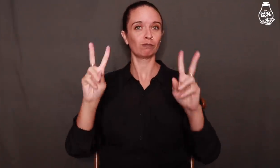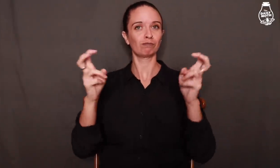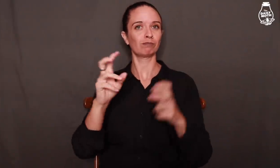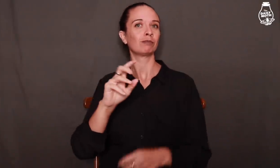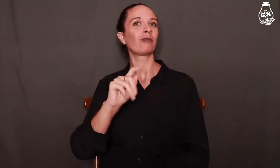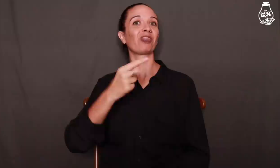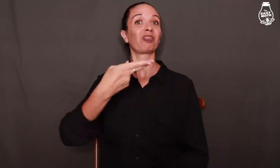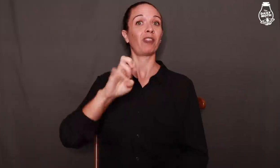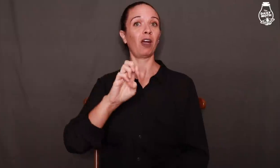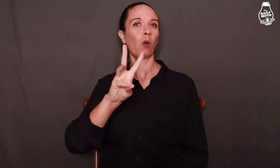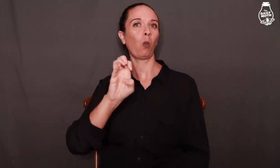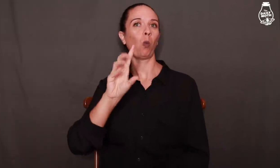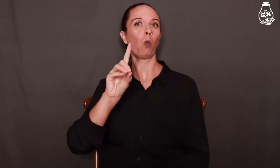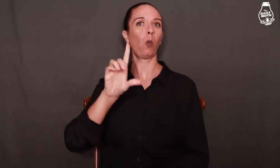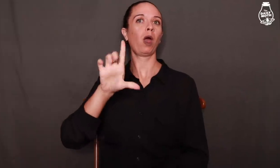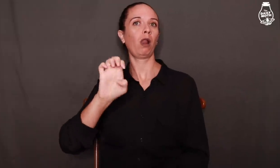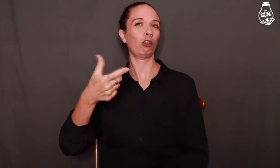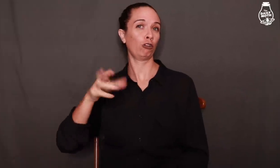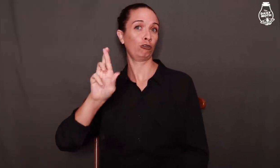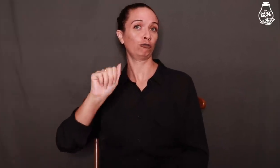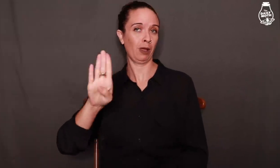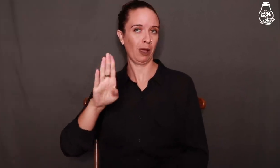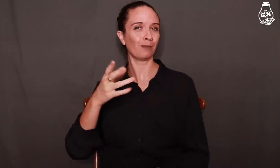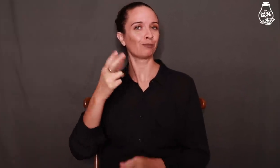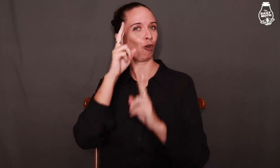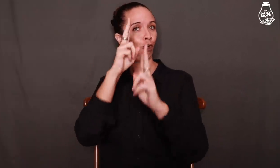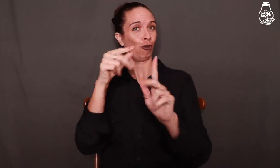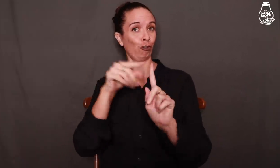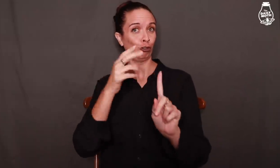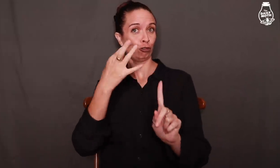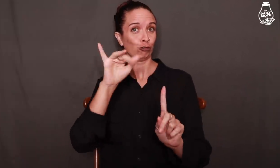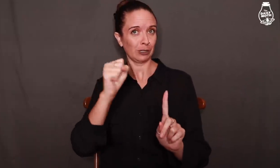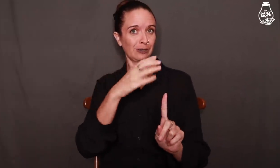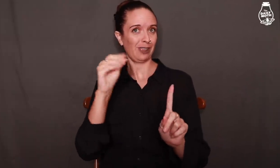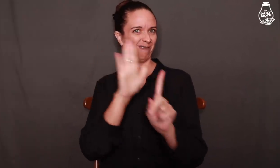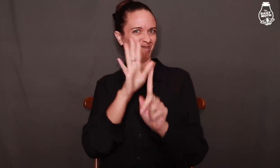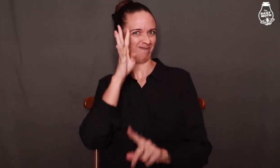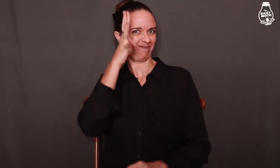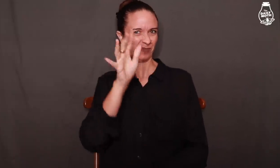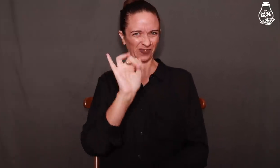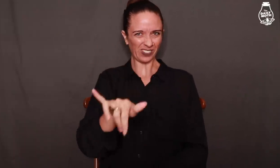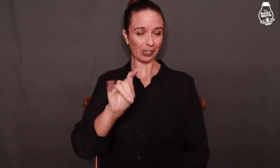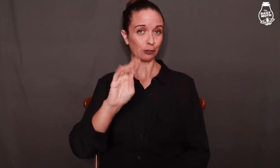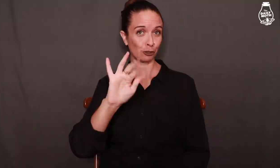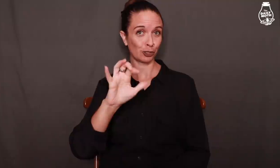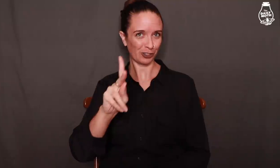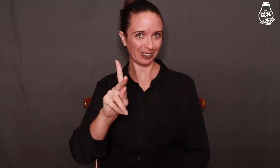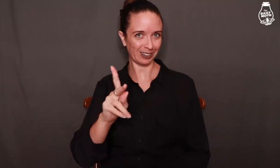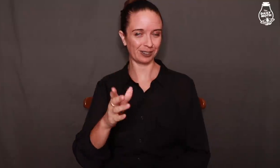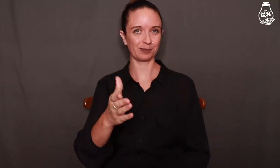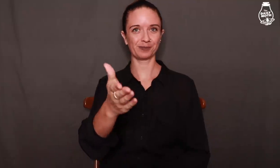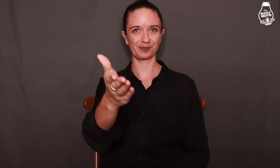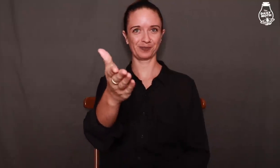"The Weddle Grab" to honor Chris and his invention of that trick.